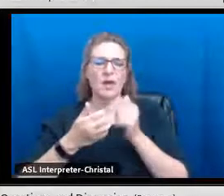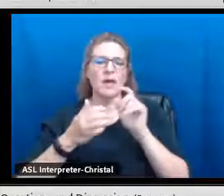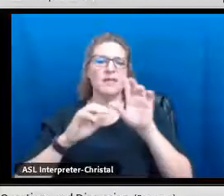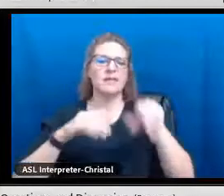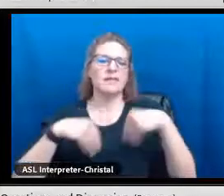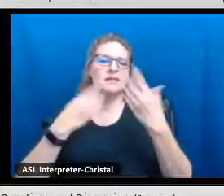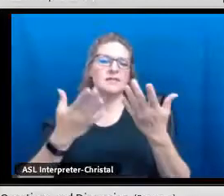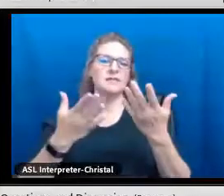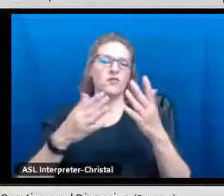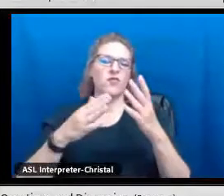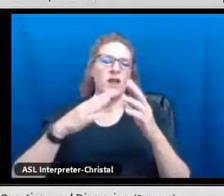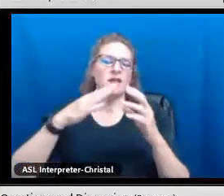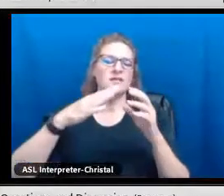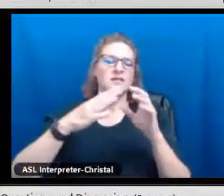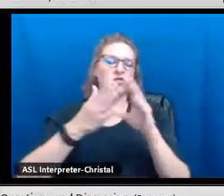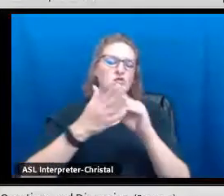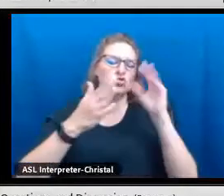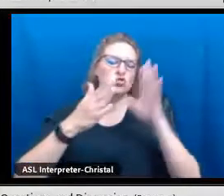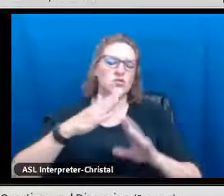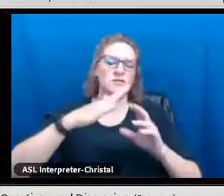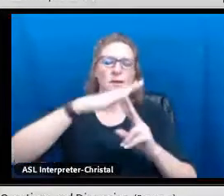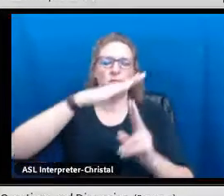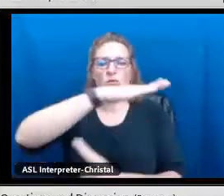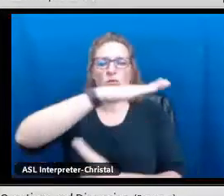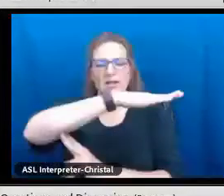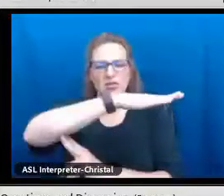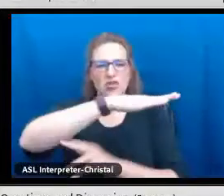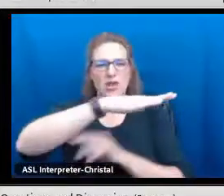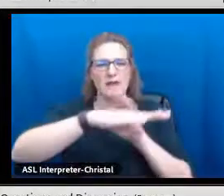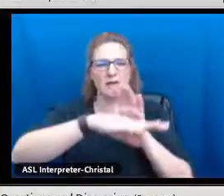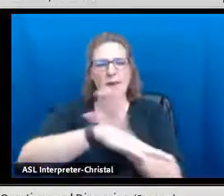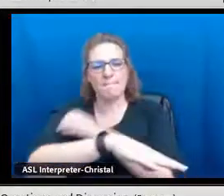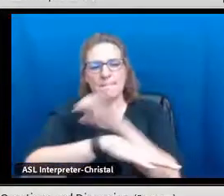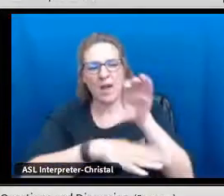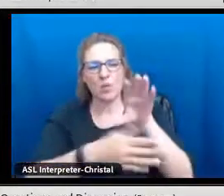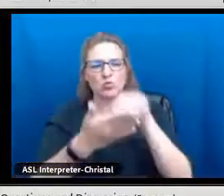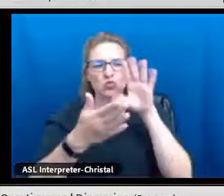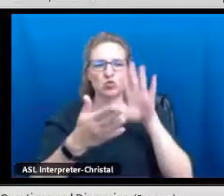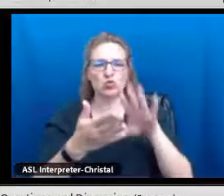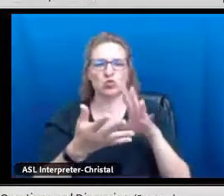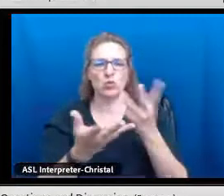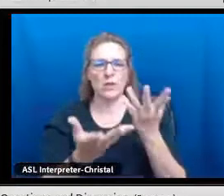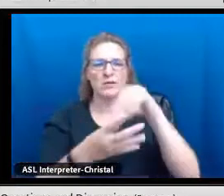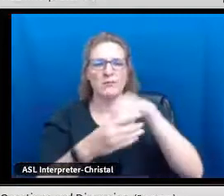how the seals can create bridges to students' heritage backgrounds and empower students